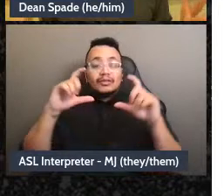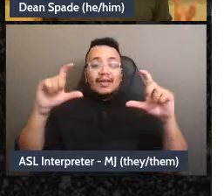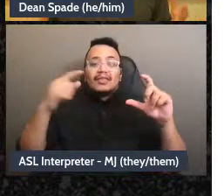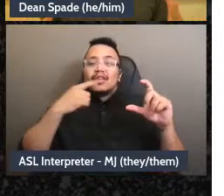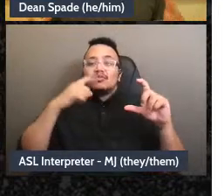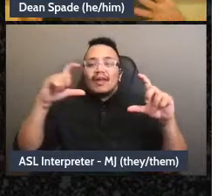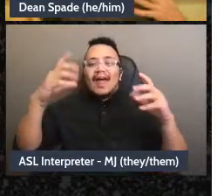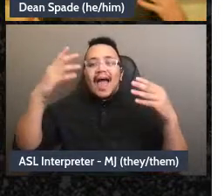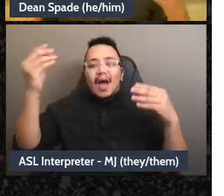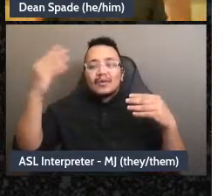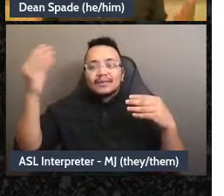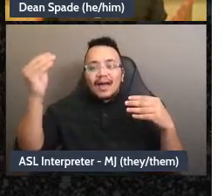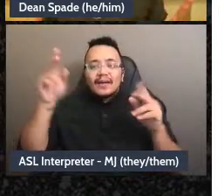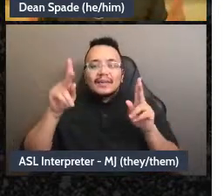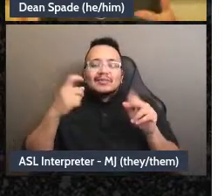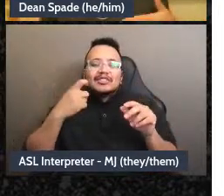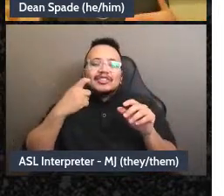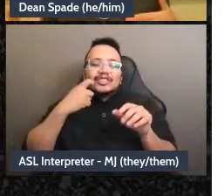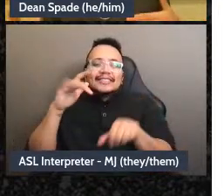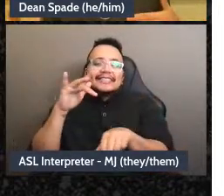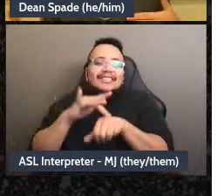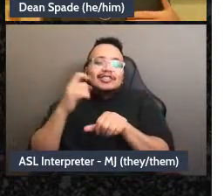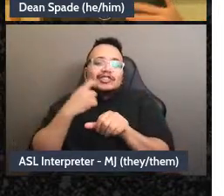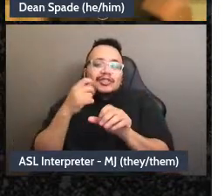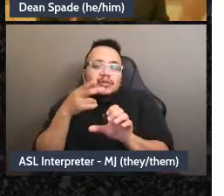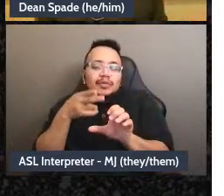are people who are just getting into our group, just finding out about it, or they heard about